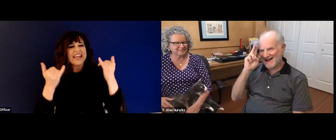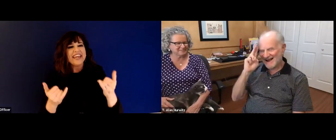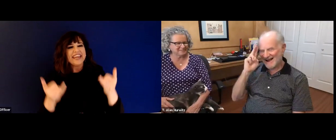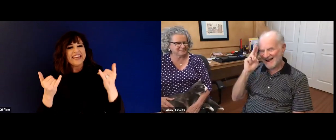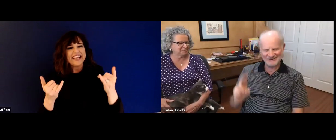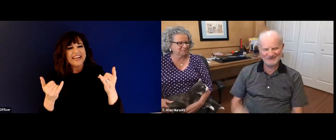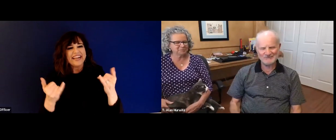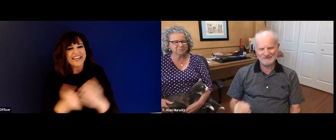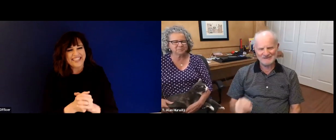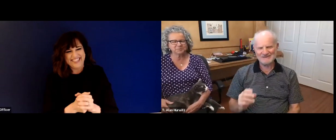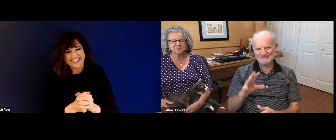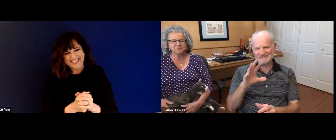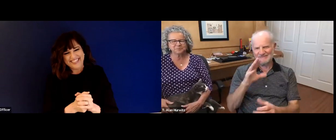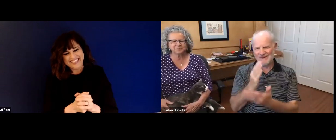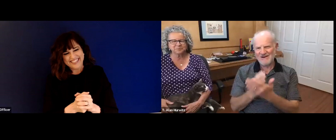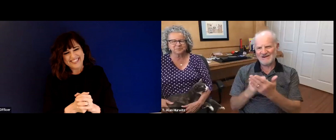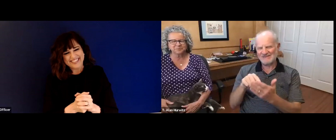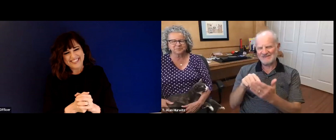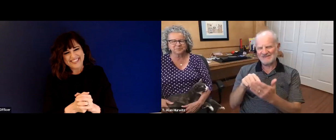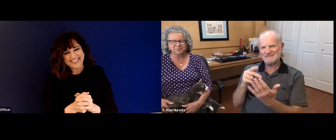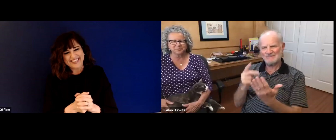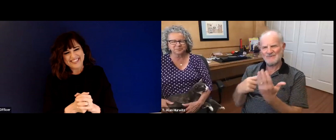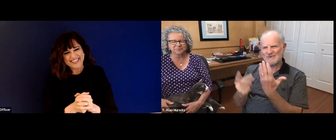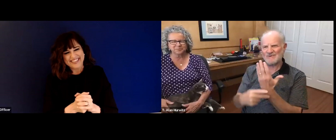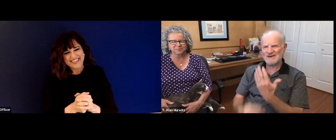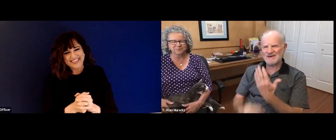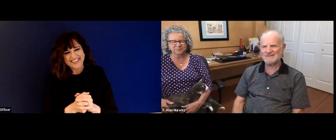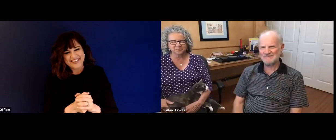question. Thank you so much. Now, Alan, are you ready for your first question?